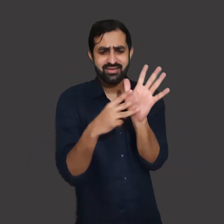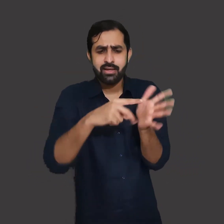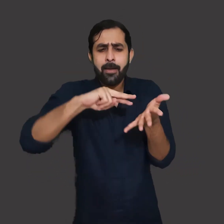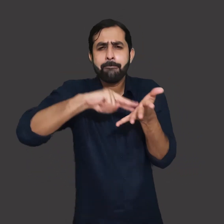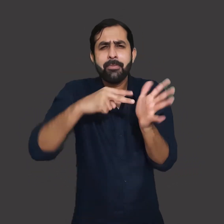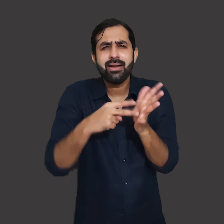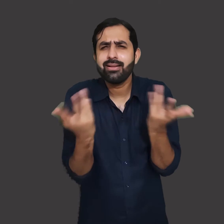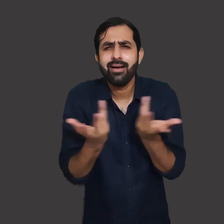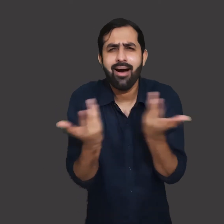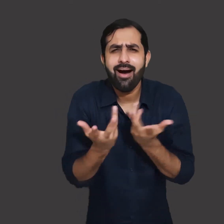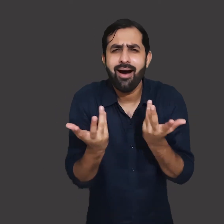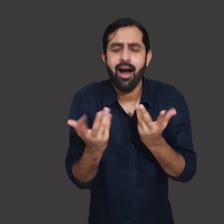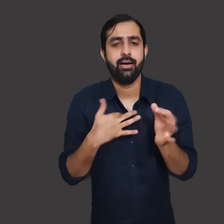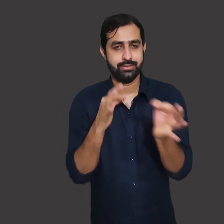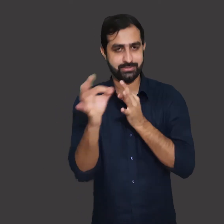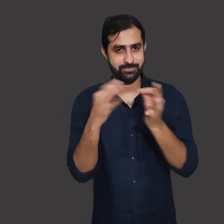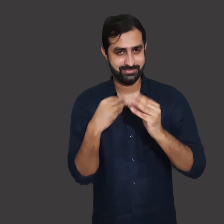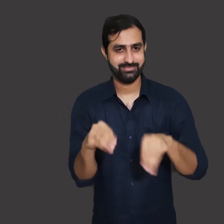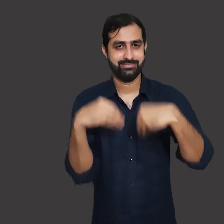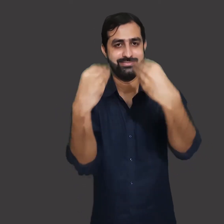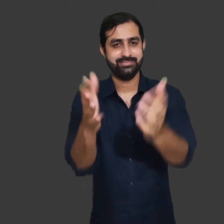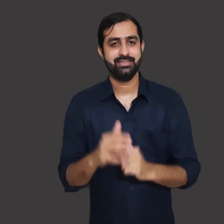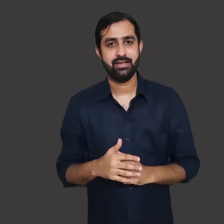What are dams? Let me tell you.